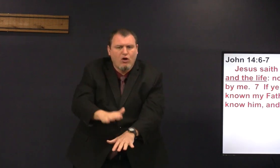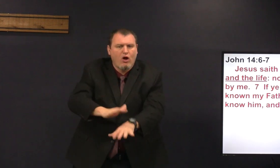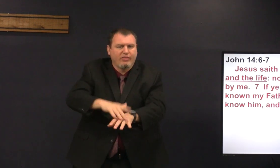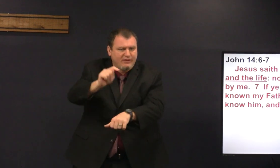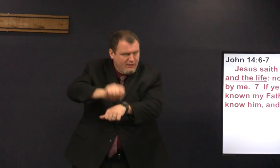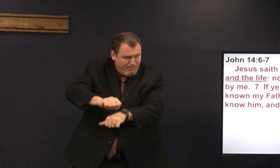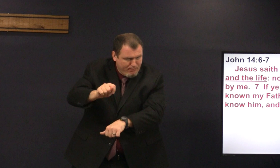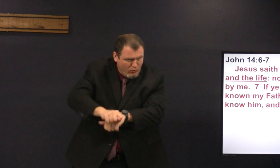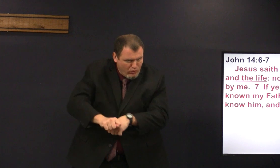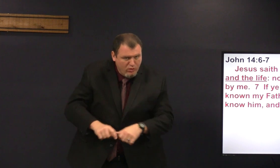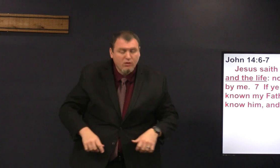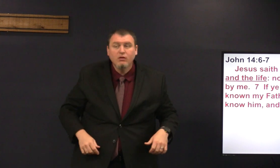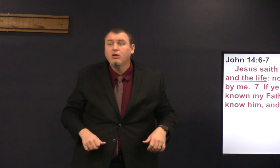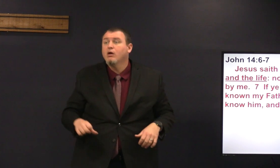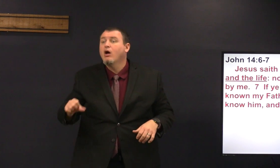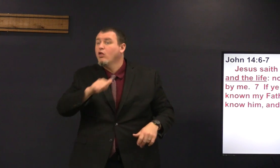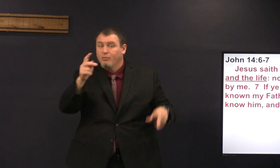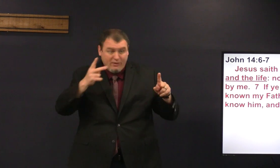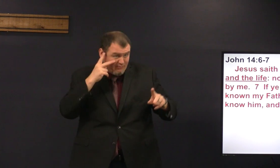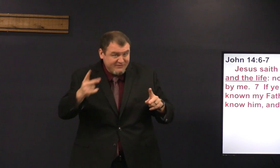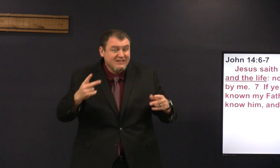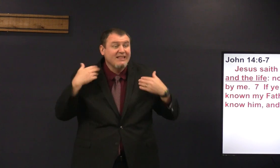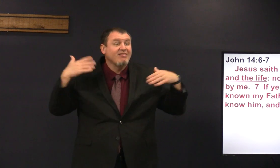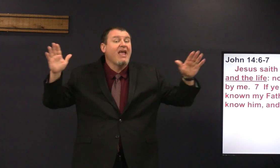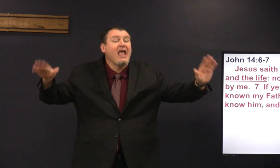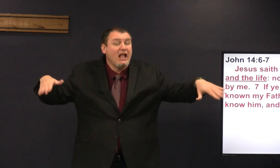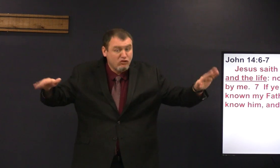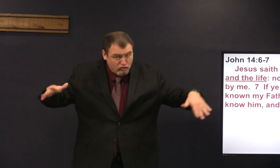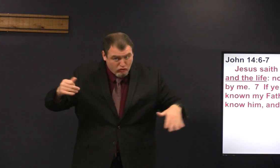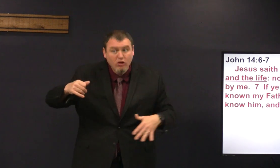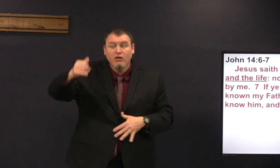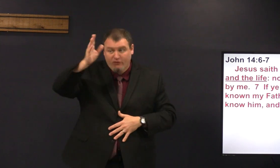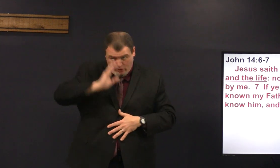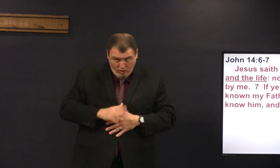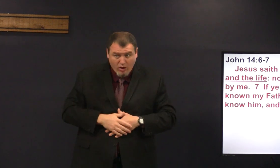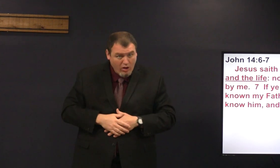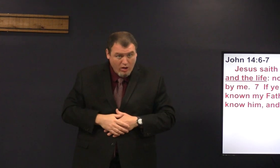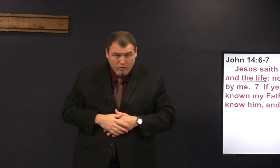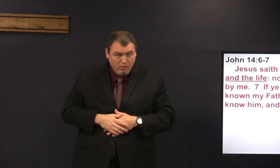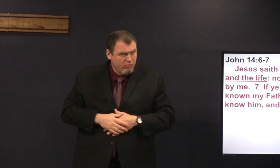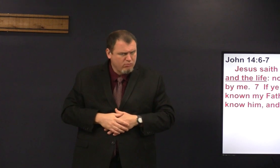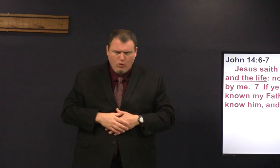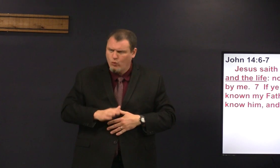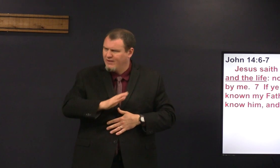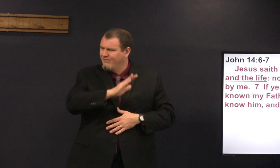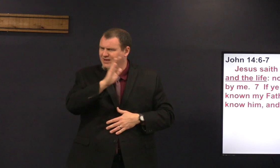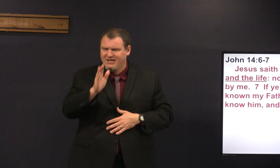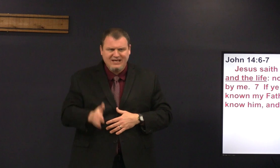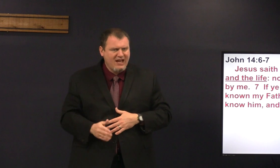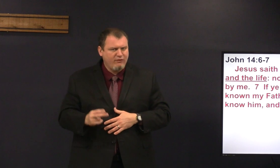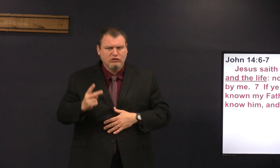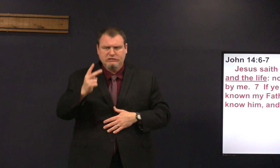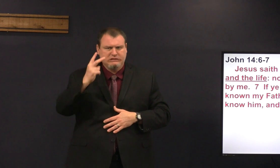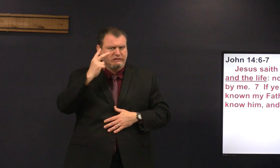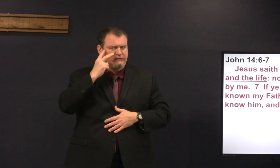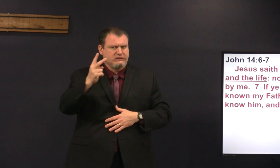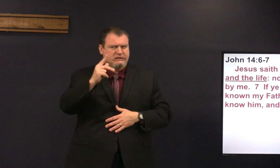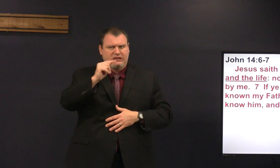people have seen the Holy Spirit come upon the temple people have seen the angel of God but they